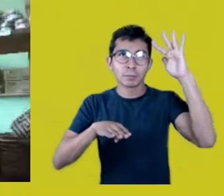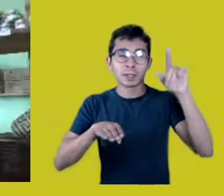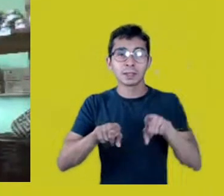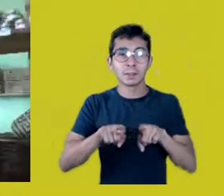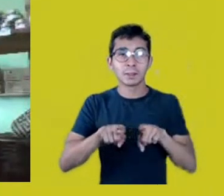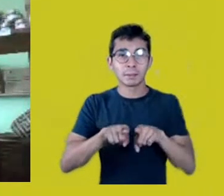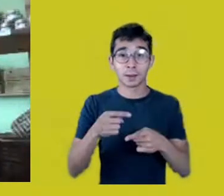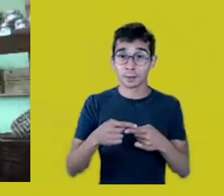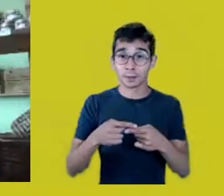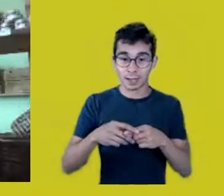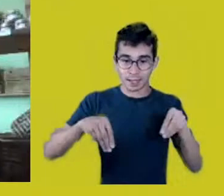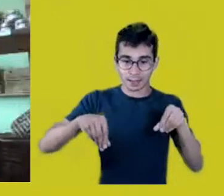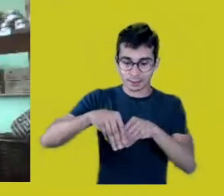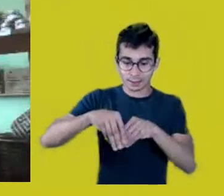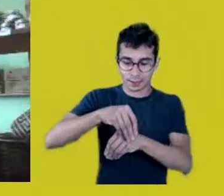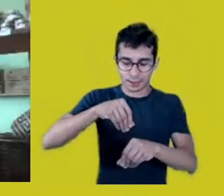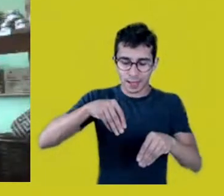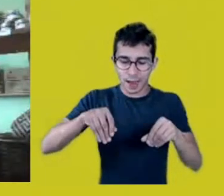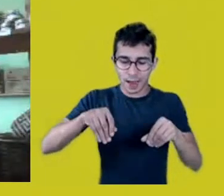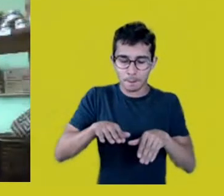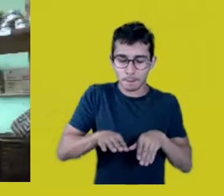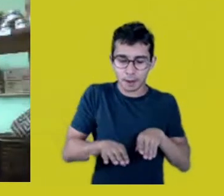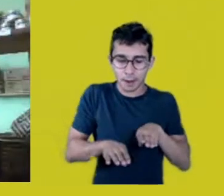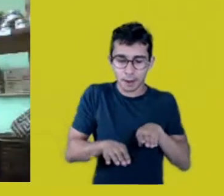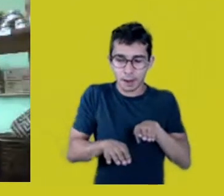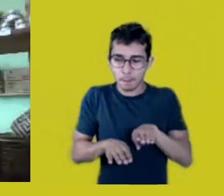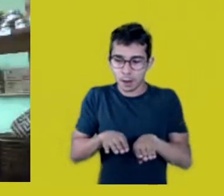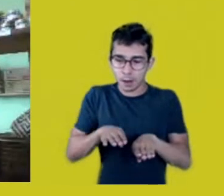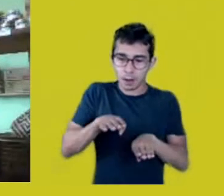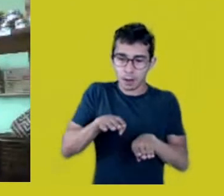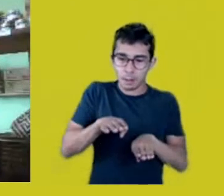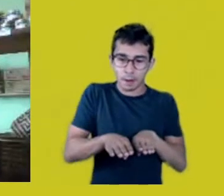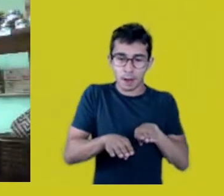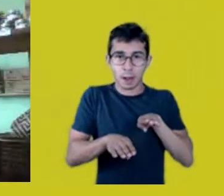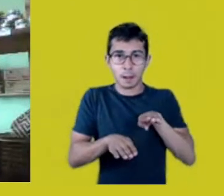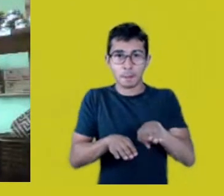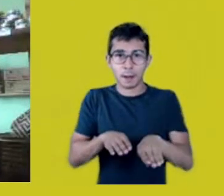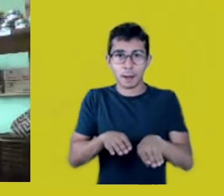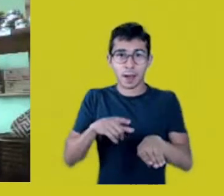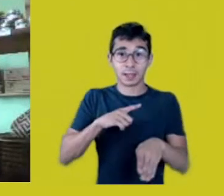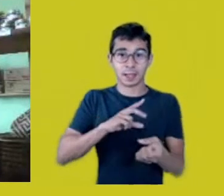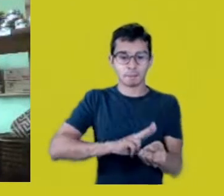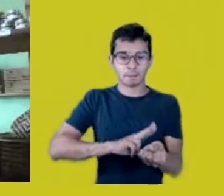and they mark the rhythm not only of our thought,